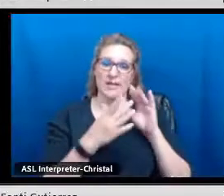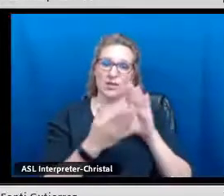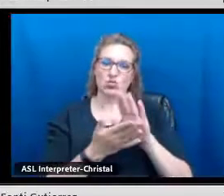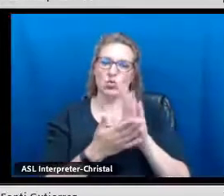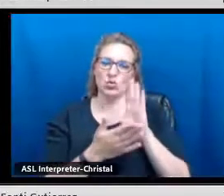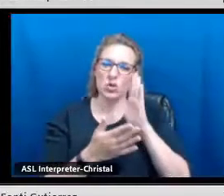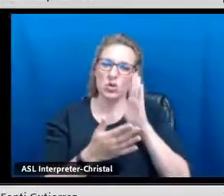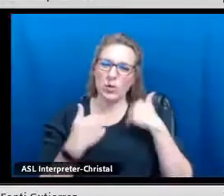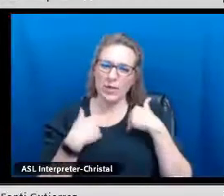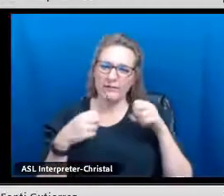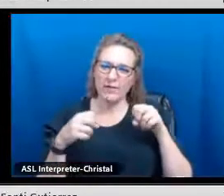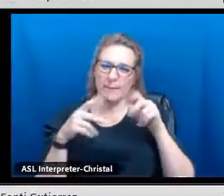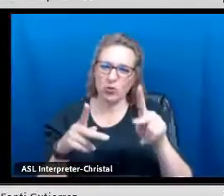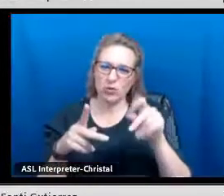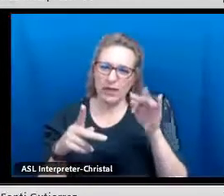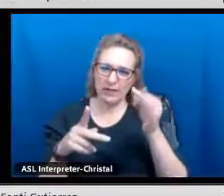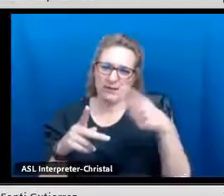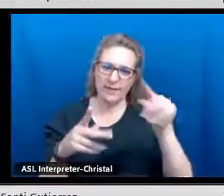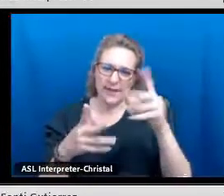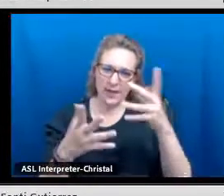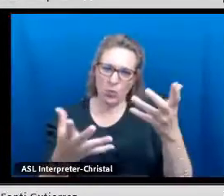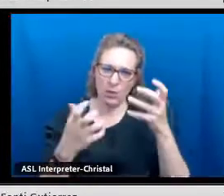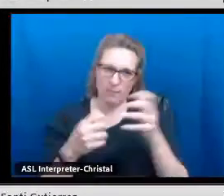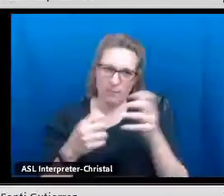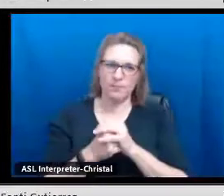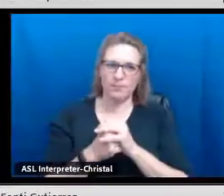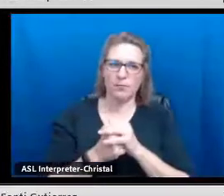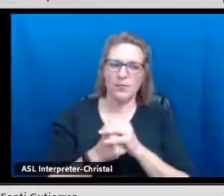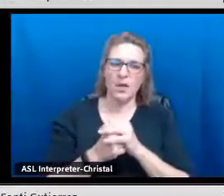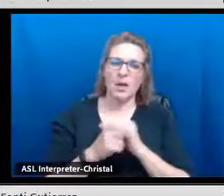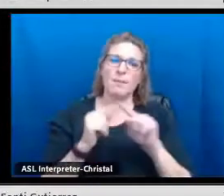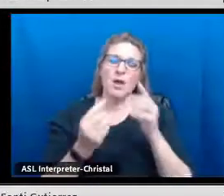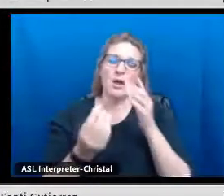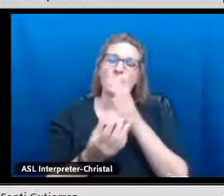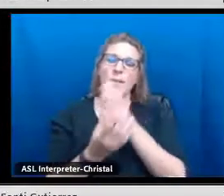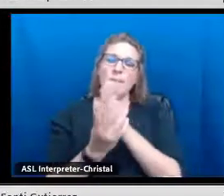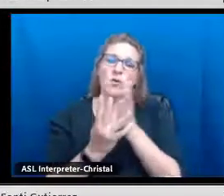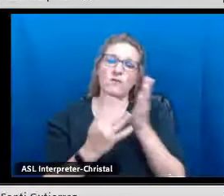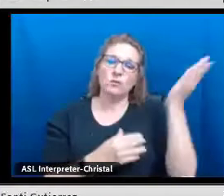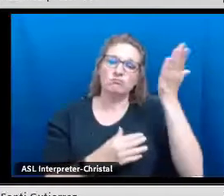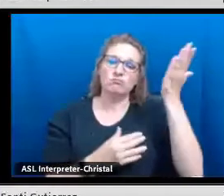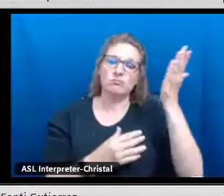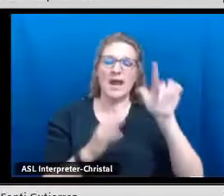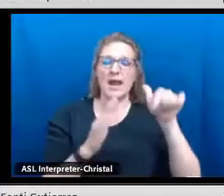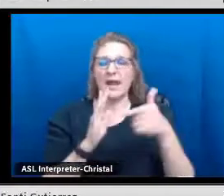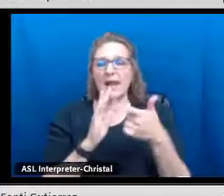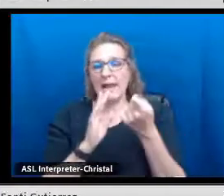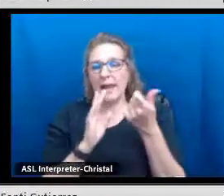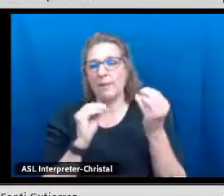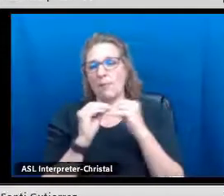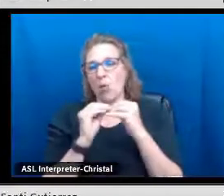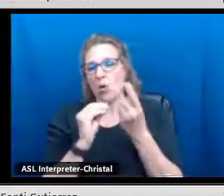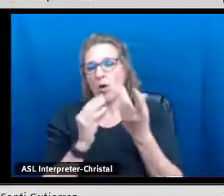go through those two particular schools so they do have that opportunity if they wish to go that route.